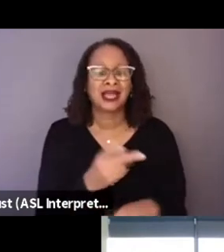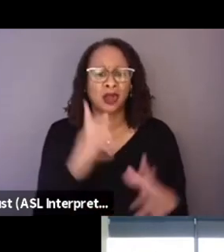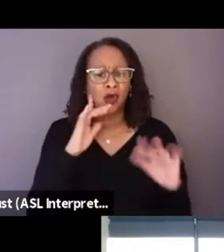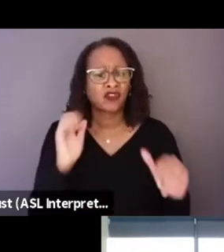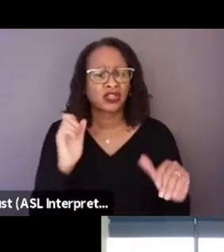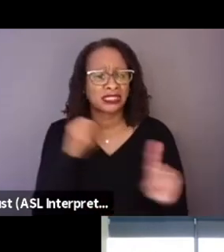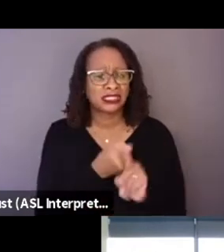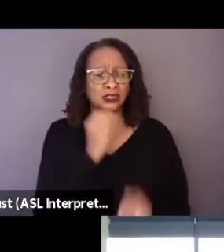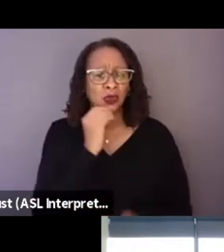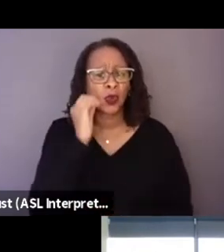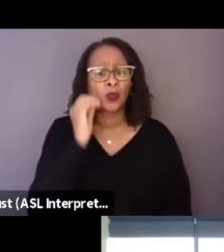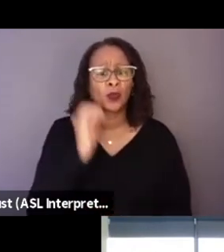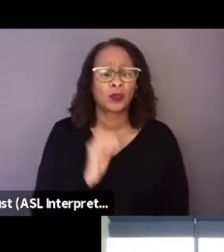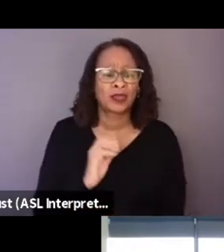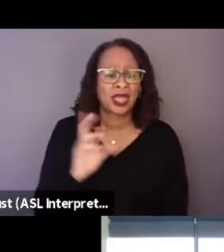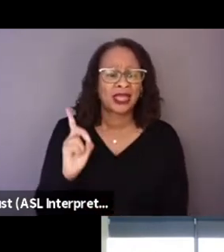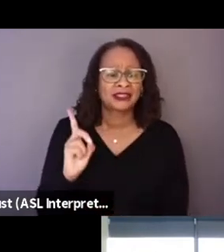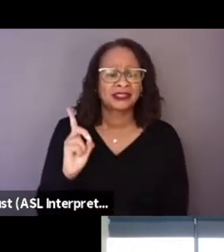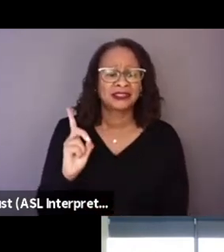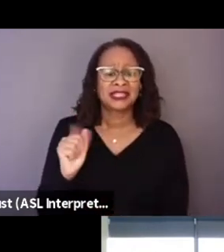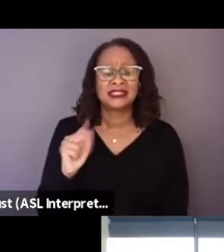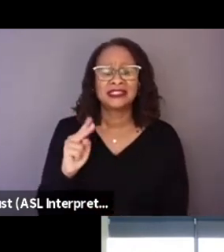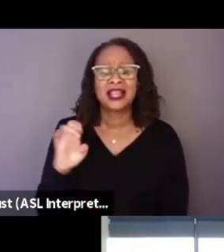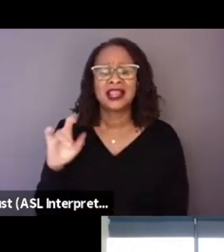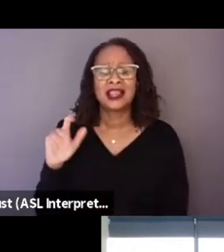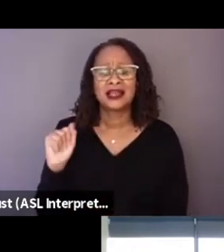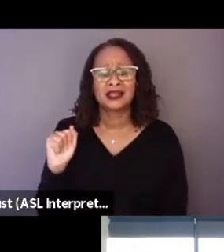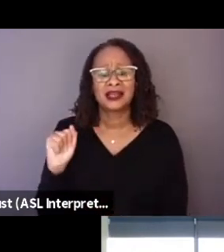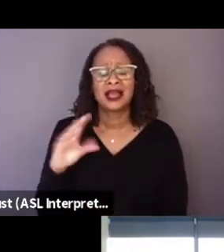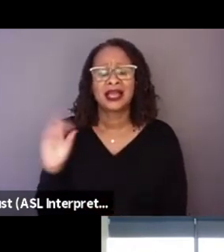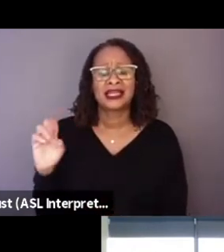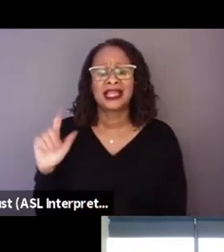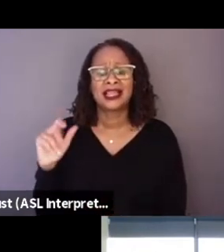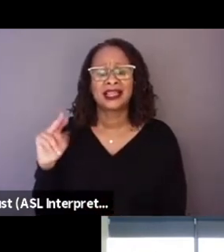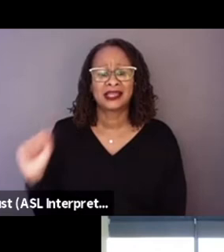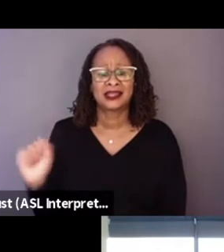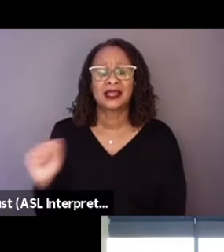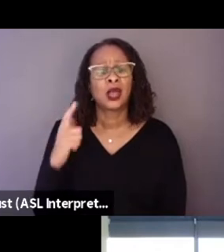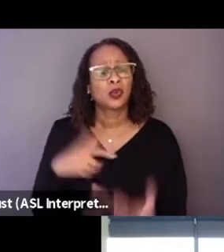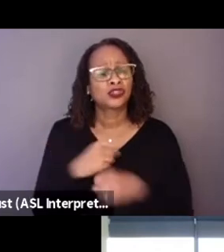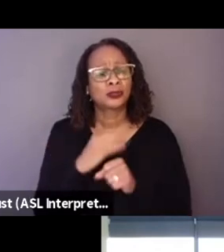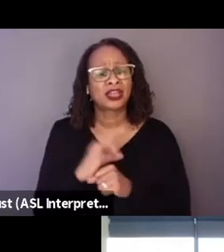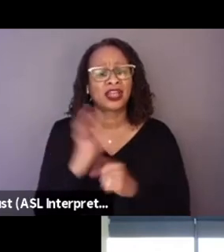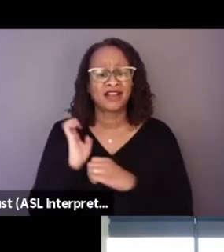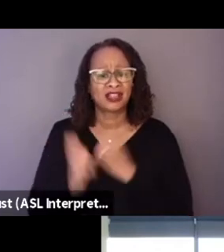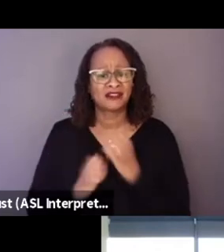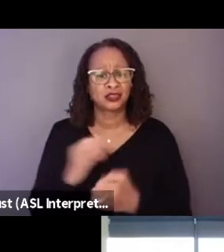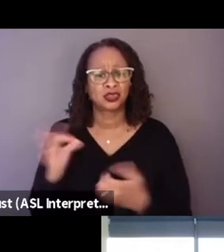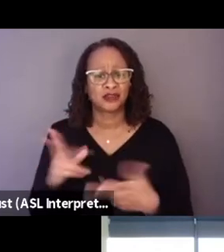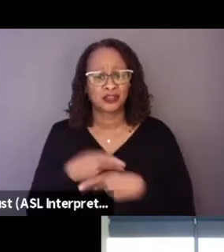Daniela and Elena, what did you make of this sort of, evolution of the project in the sense that, you know,